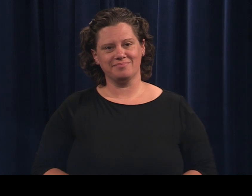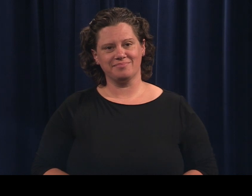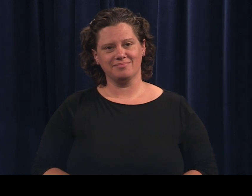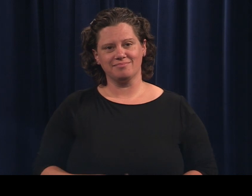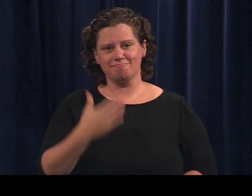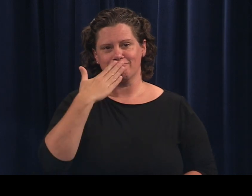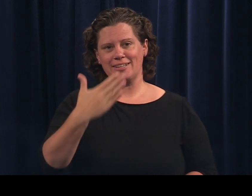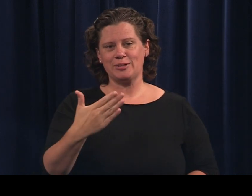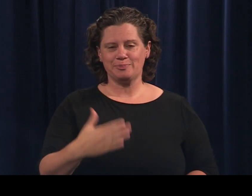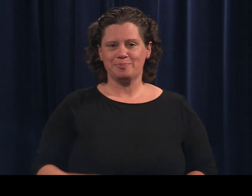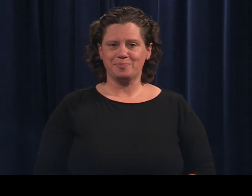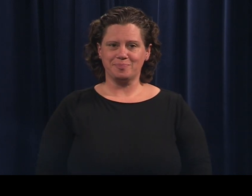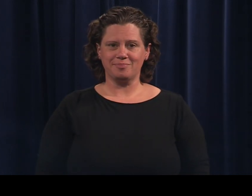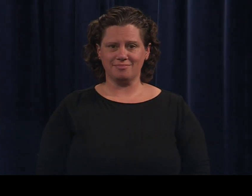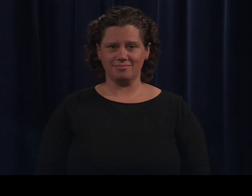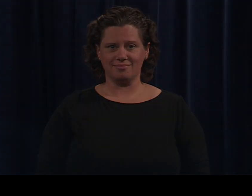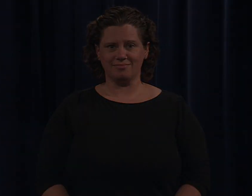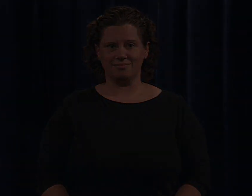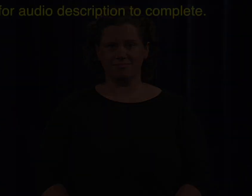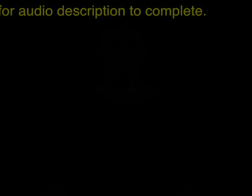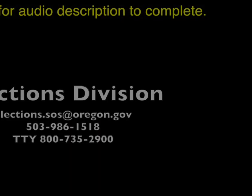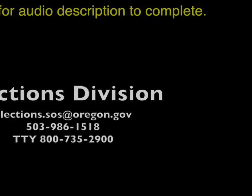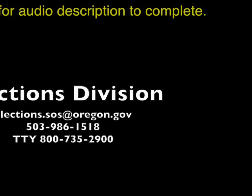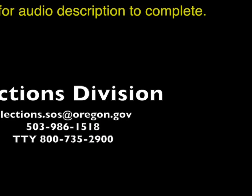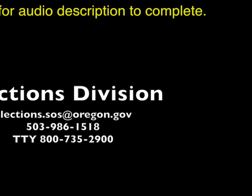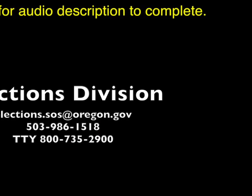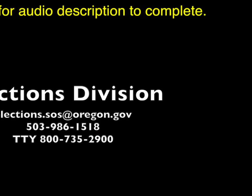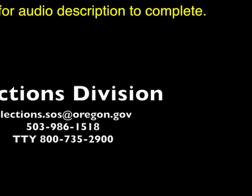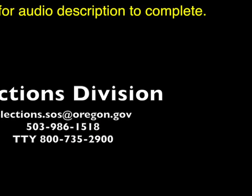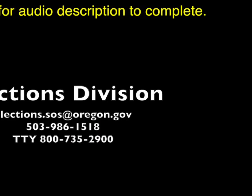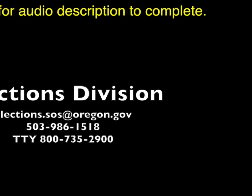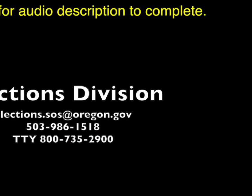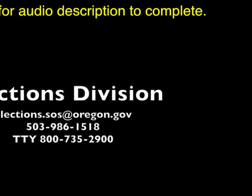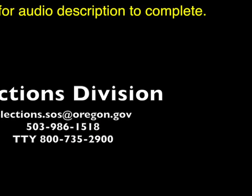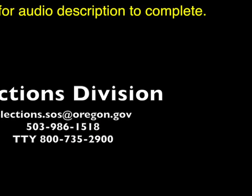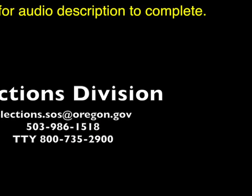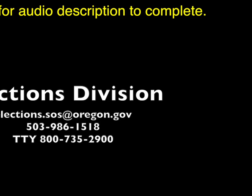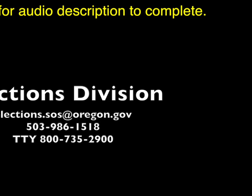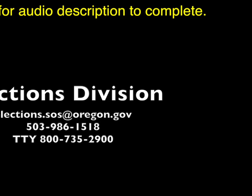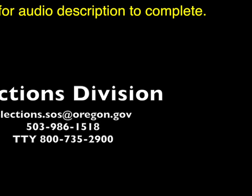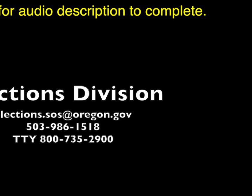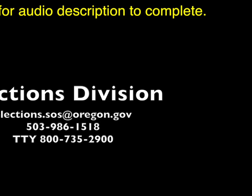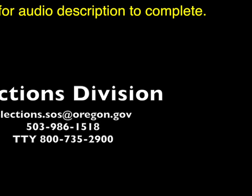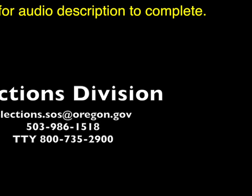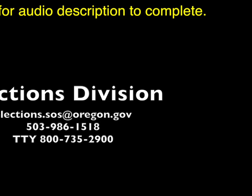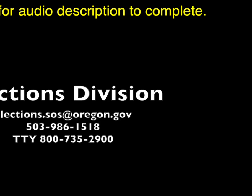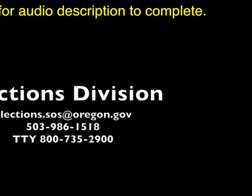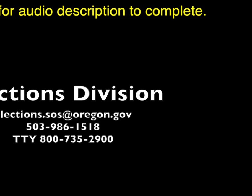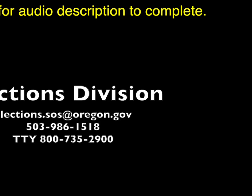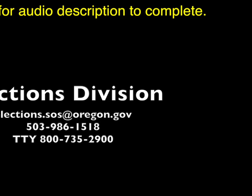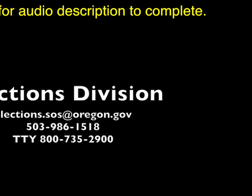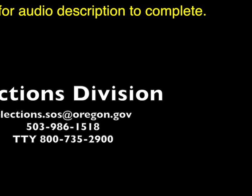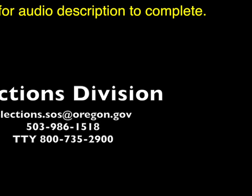Thank you.